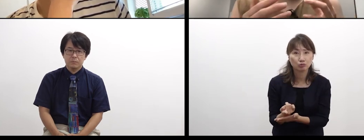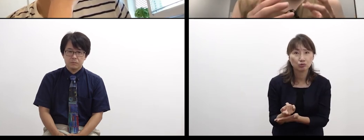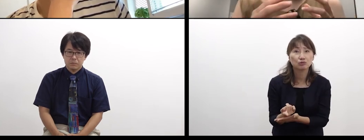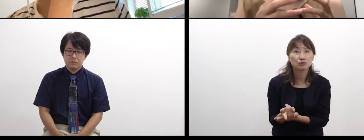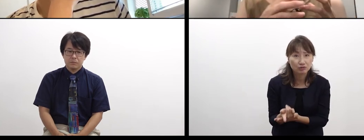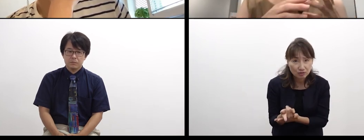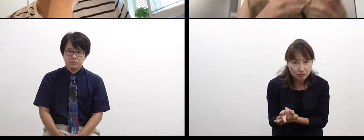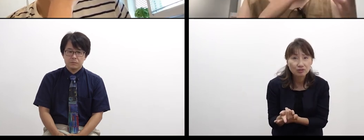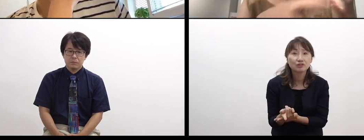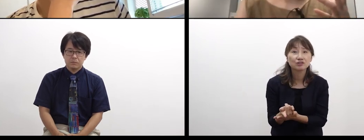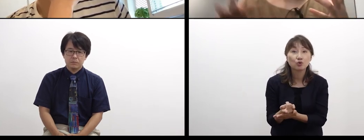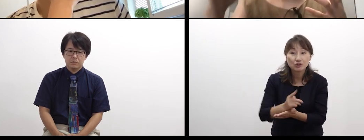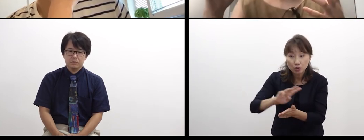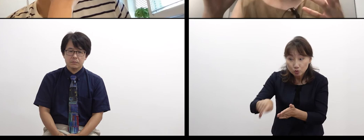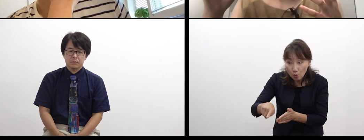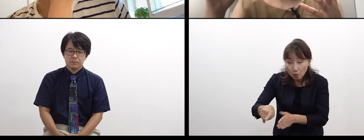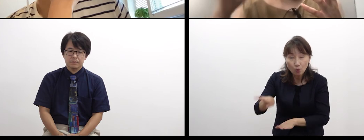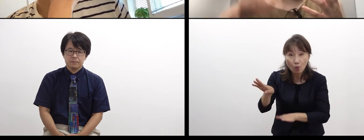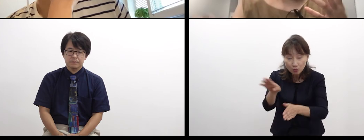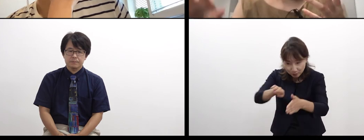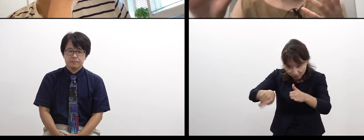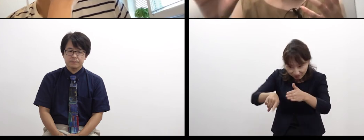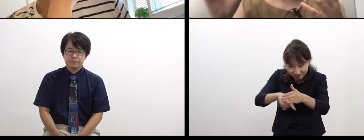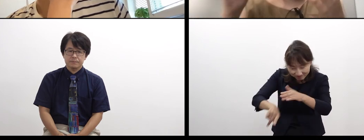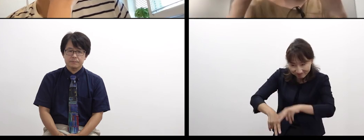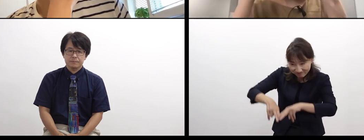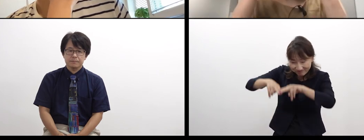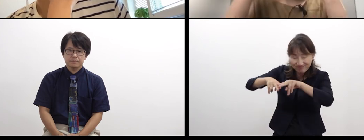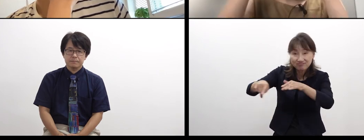and then something next happens